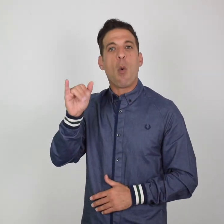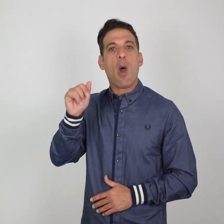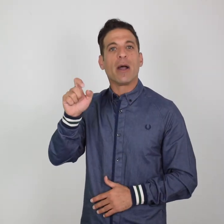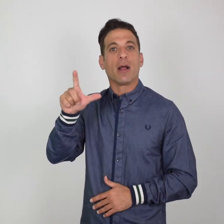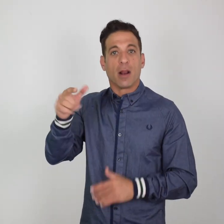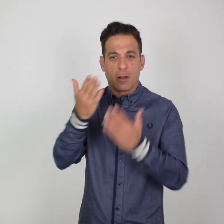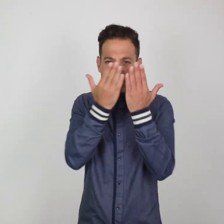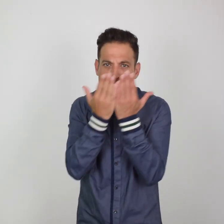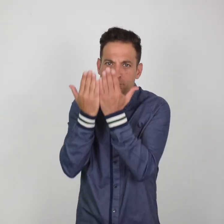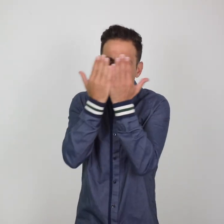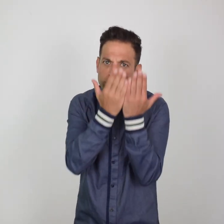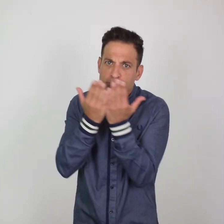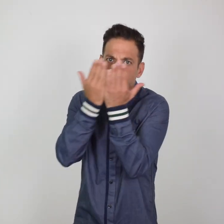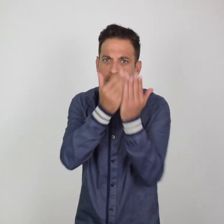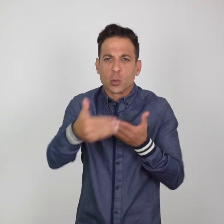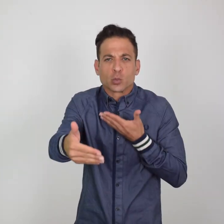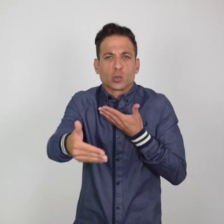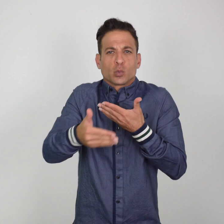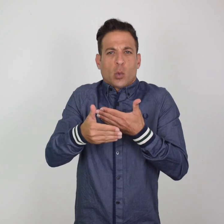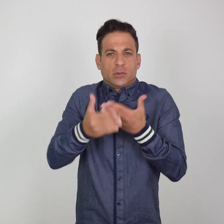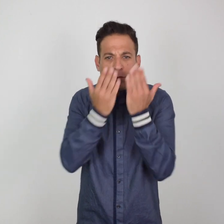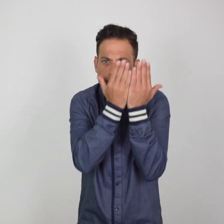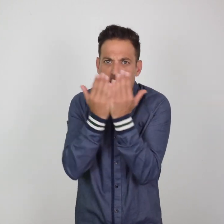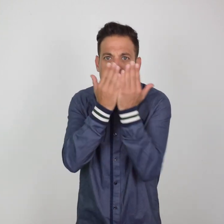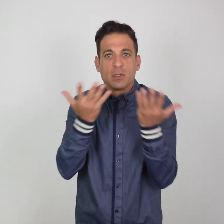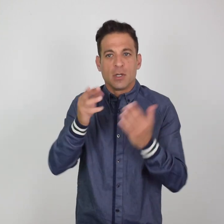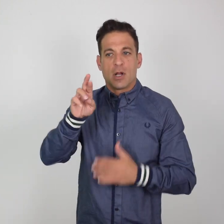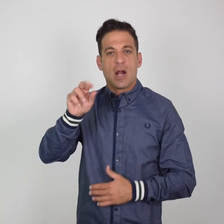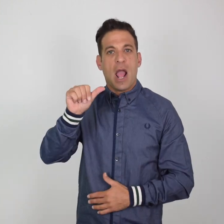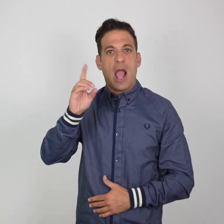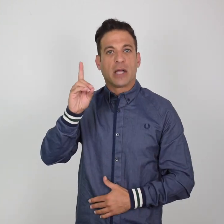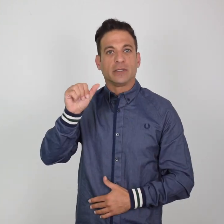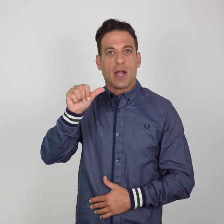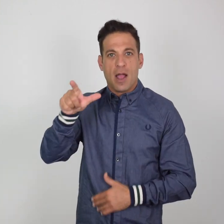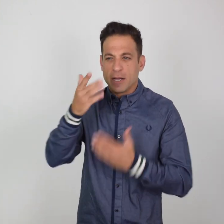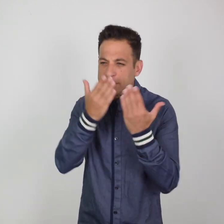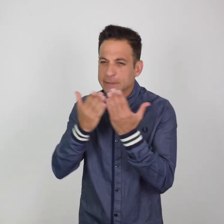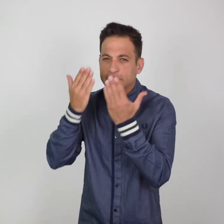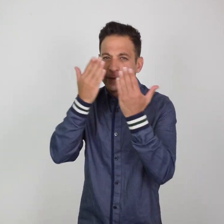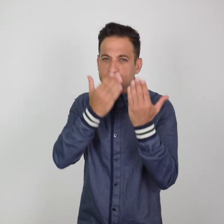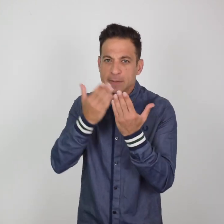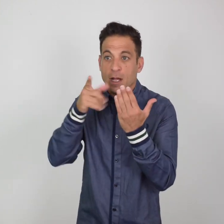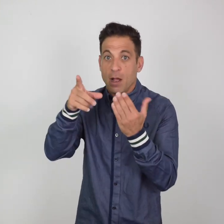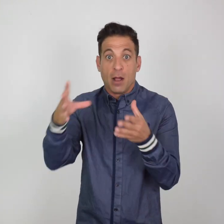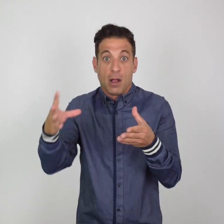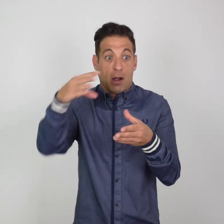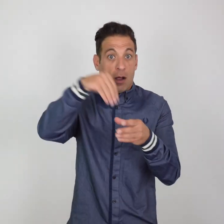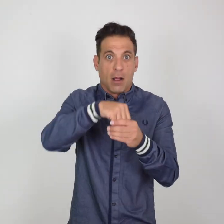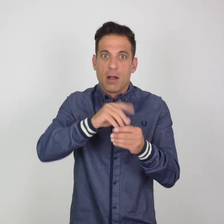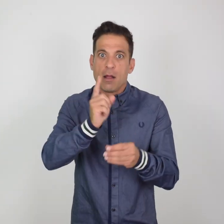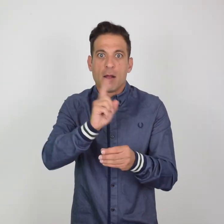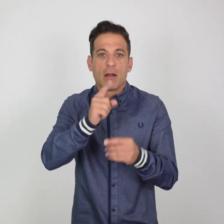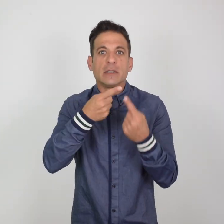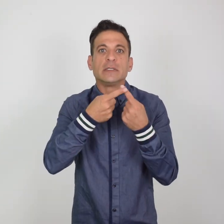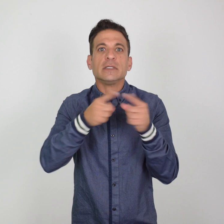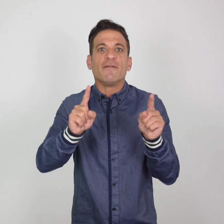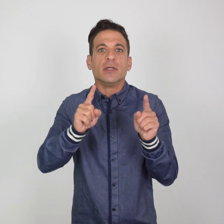Boyle started taking short courses at RADA, which is separate